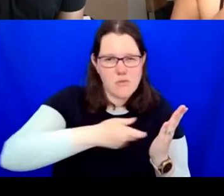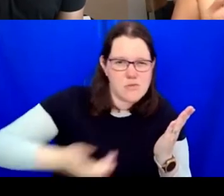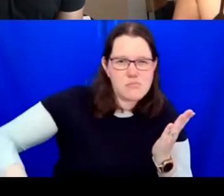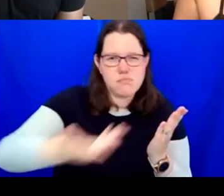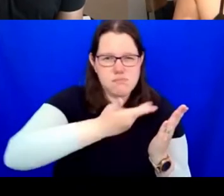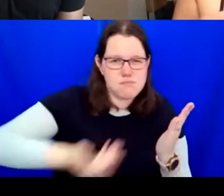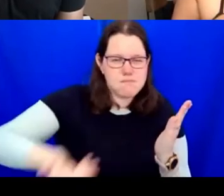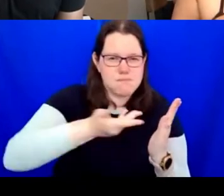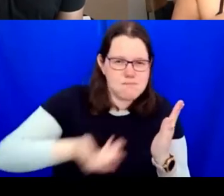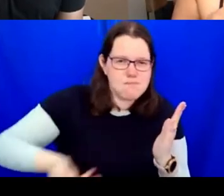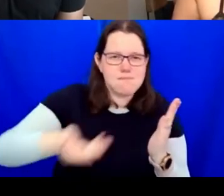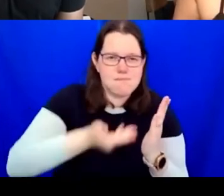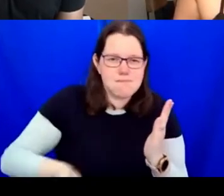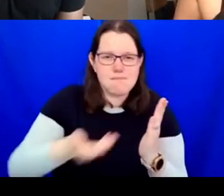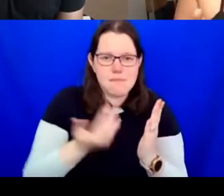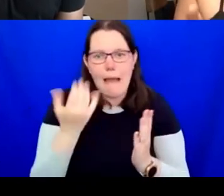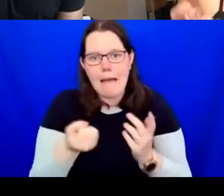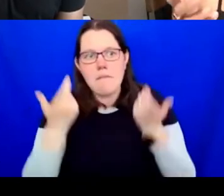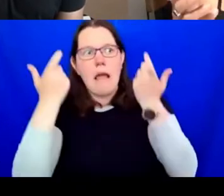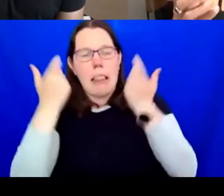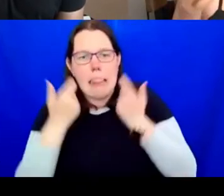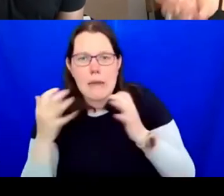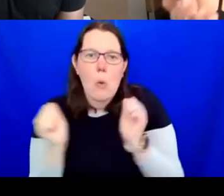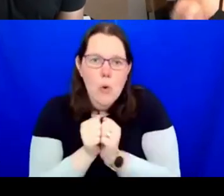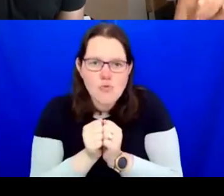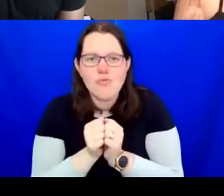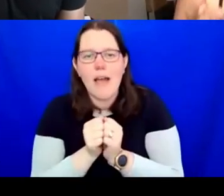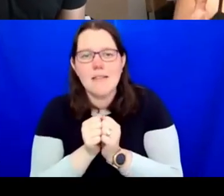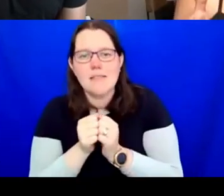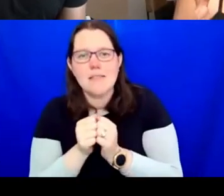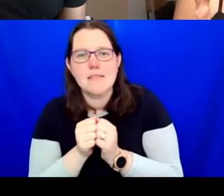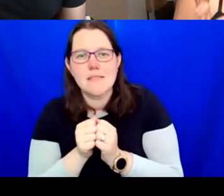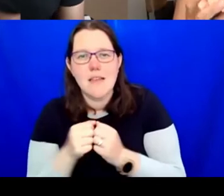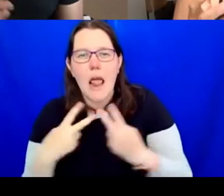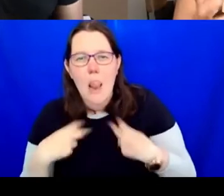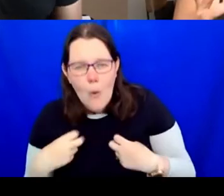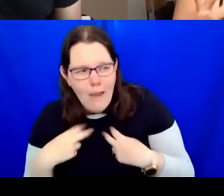contracts lawyer and an ethics lawyer. So, it's a document that's quite sound and I'm really happy